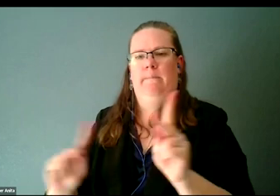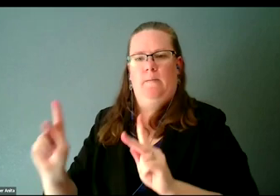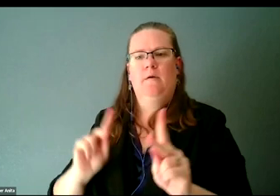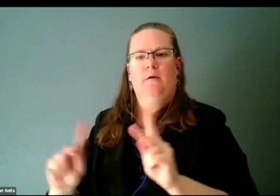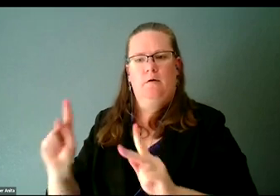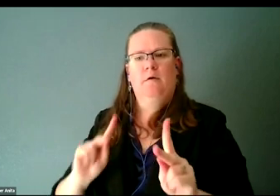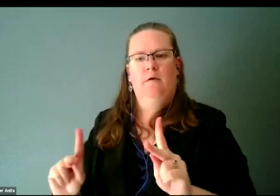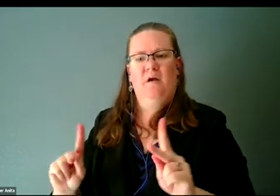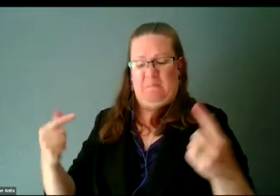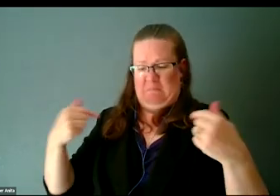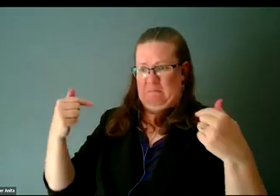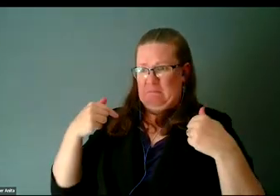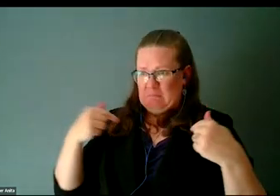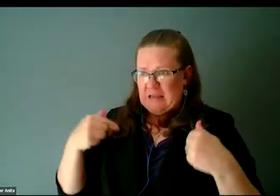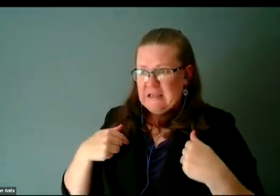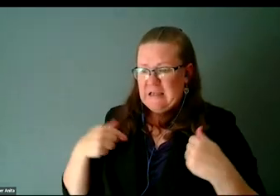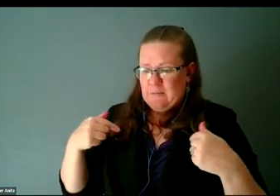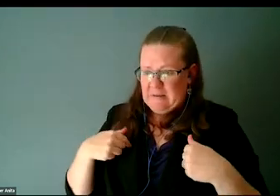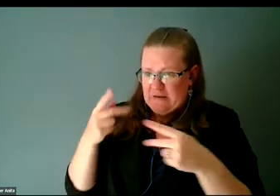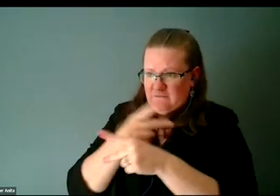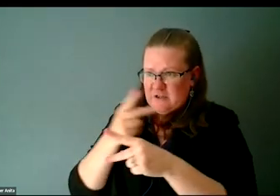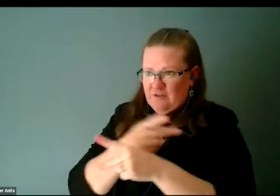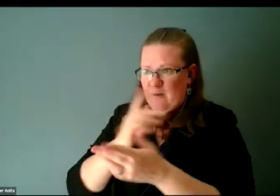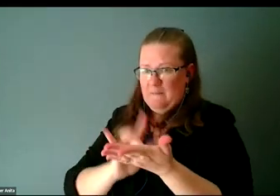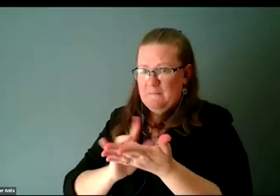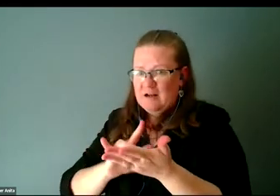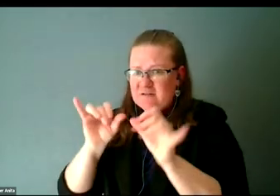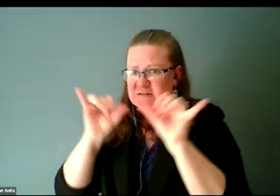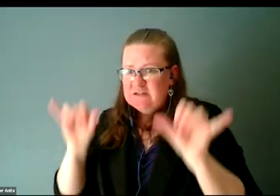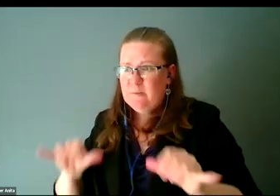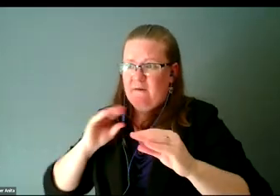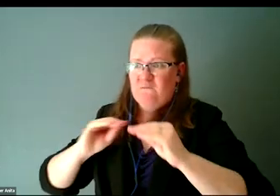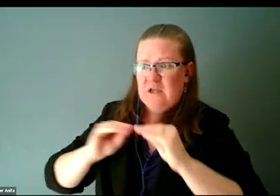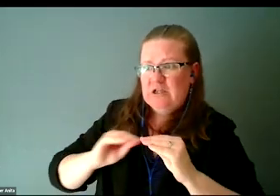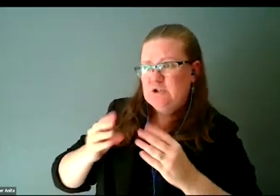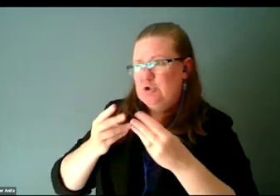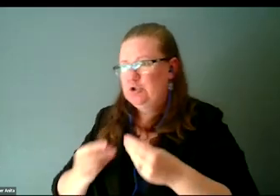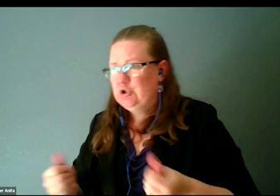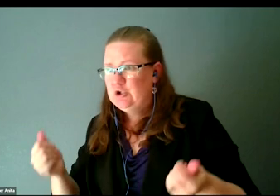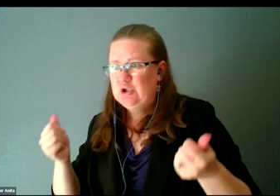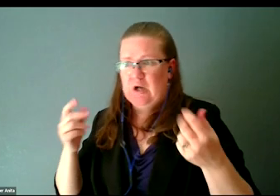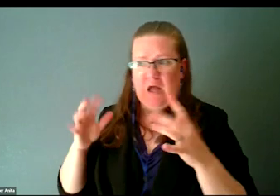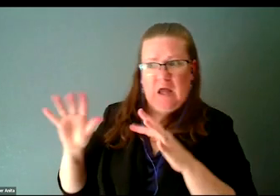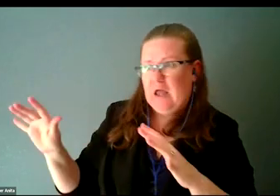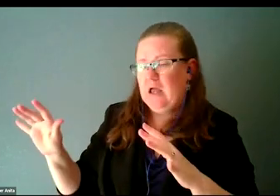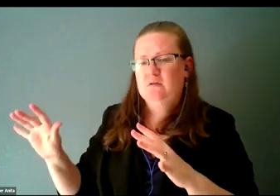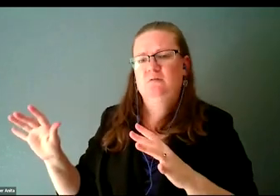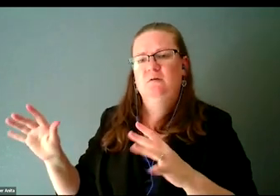navigating the medical system to fix or cure something, but it is about us as a society to recognize